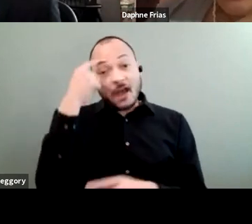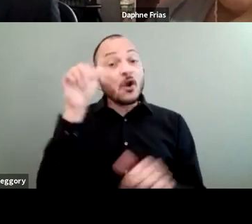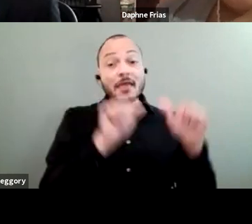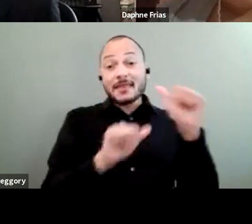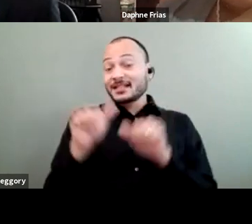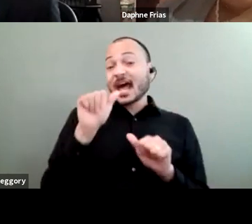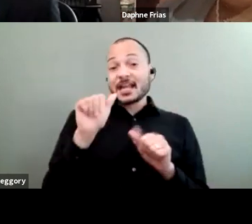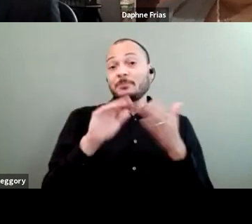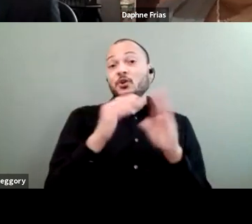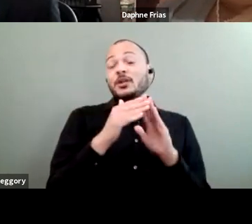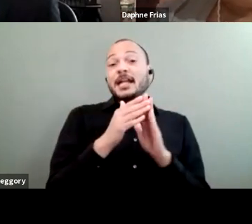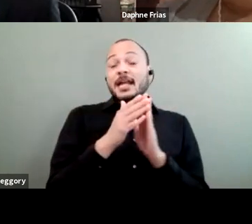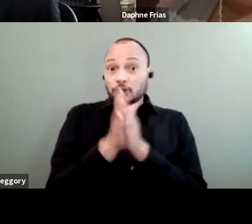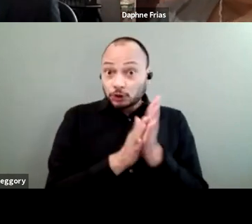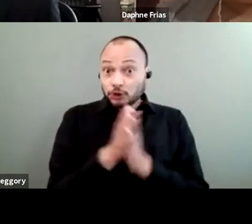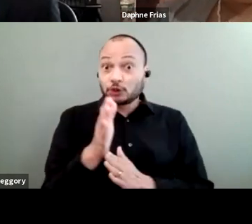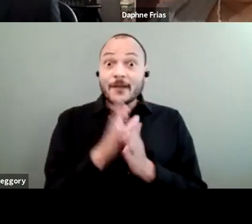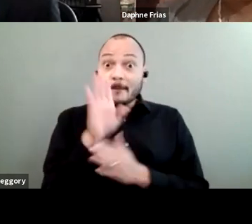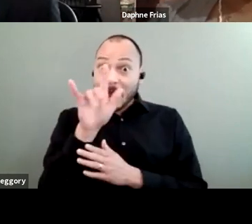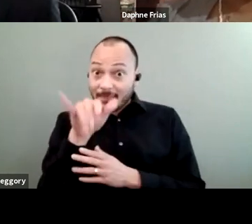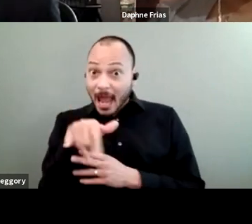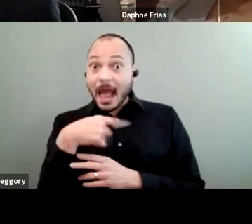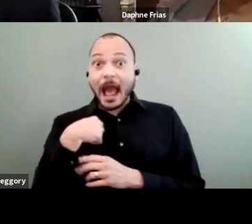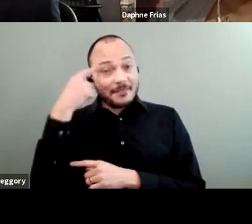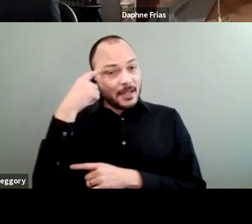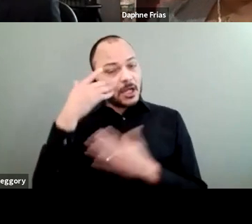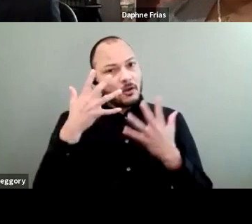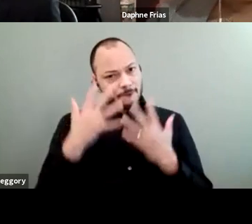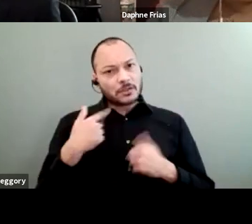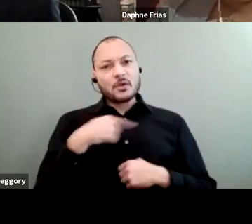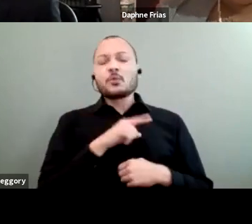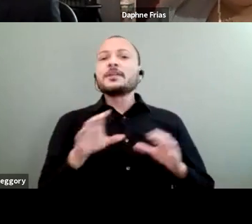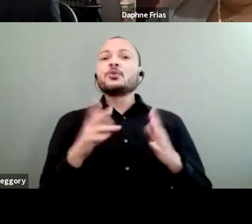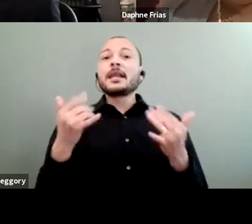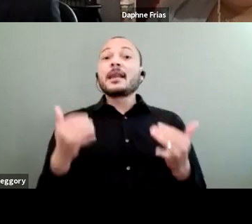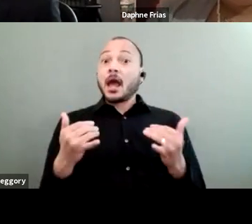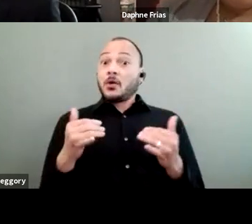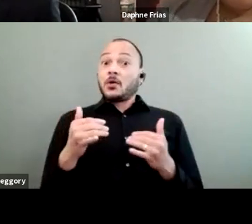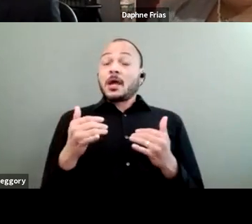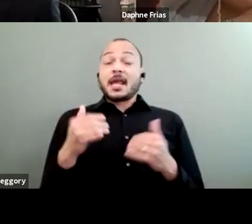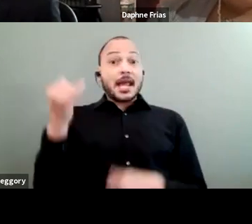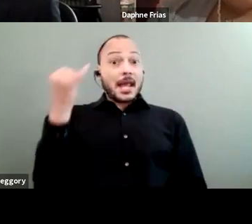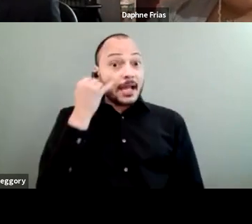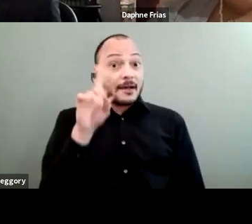And I think, unfortunately, we do live in a era where, unless the data shows that it's necessary,